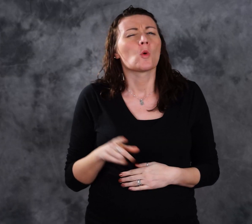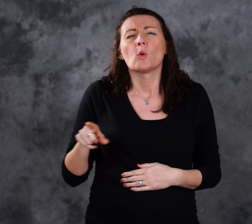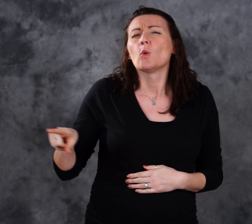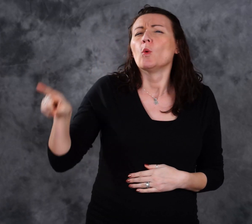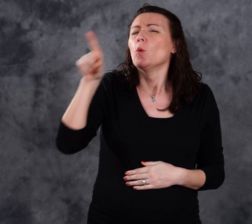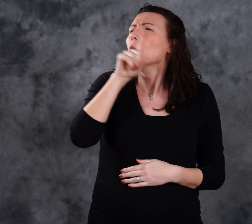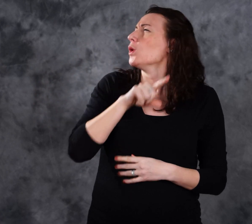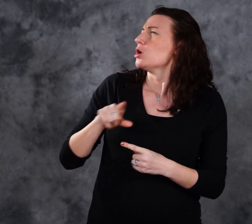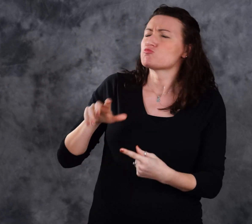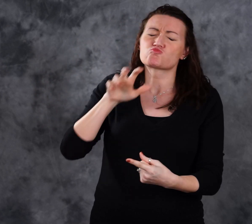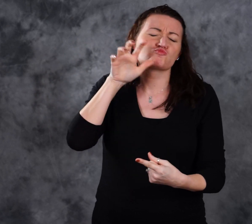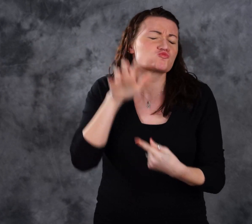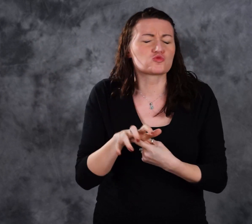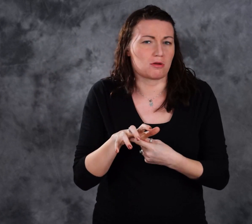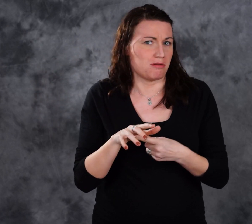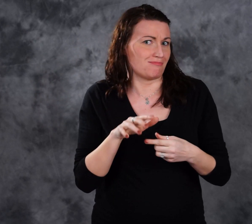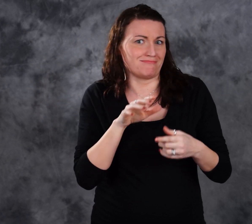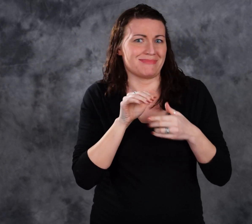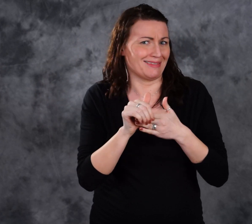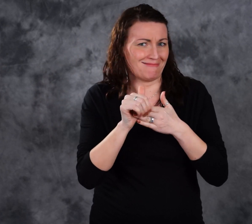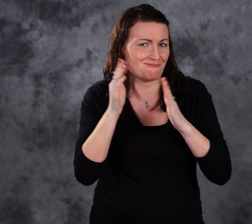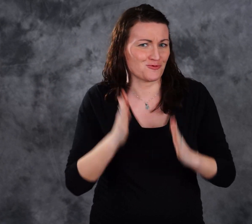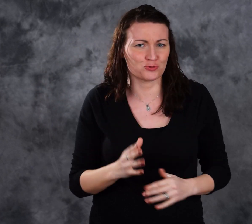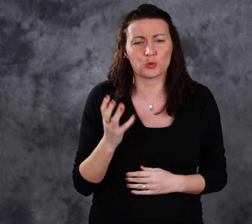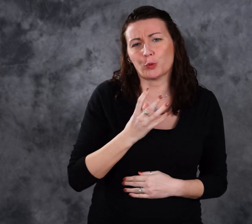You are our fearless leaders.